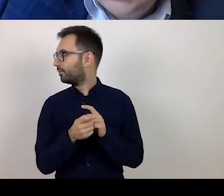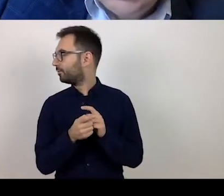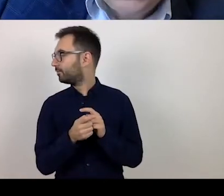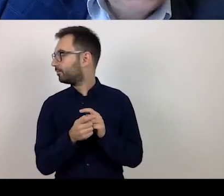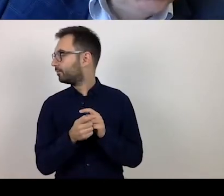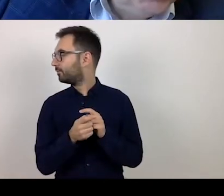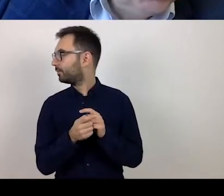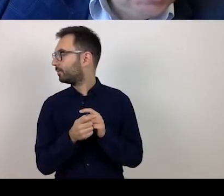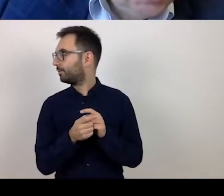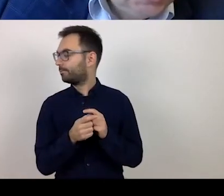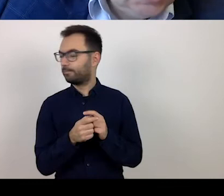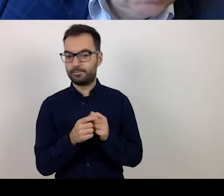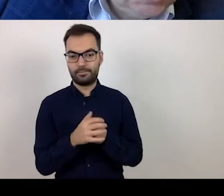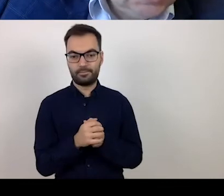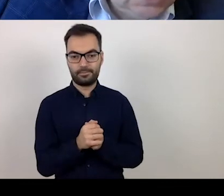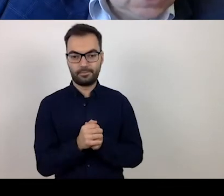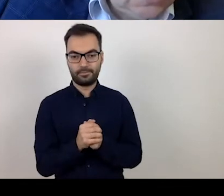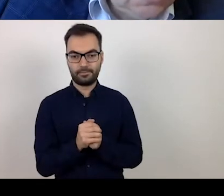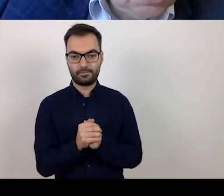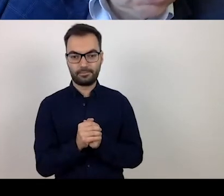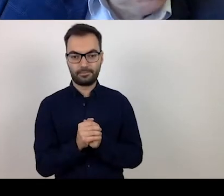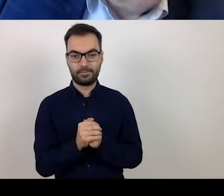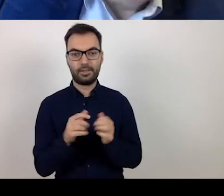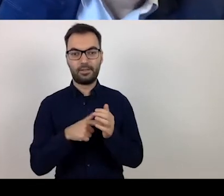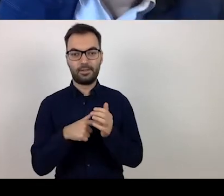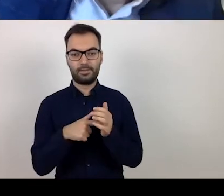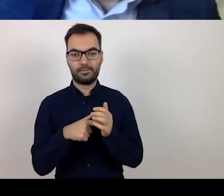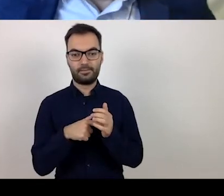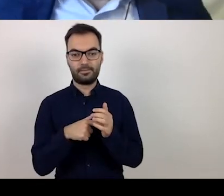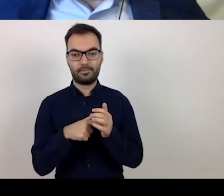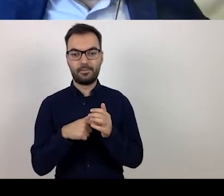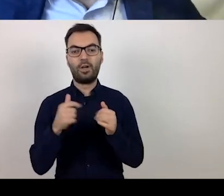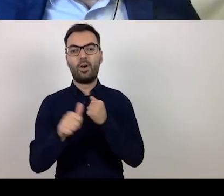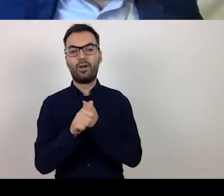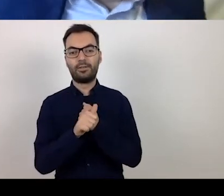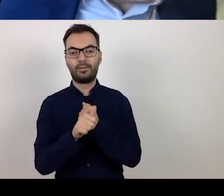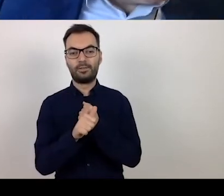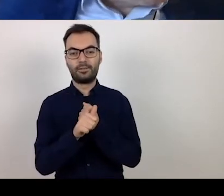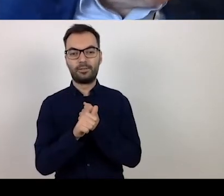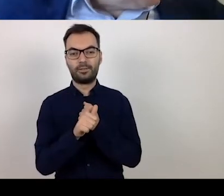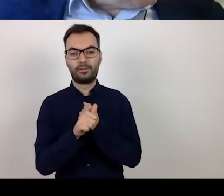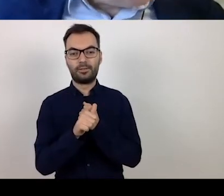And also in the light of the Act of 3 April